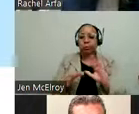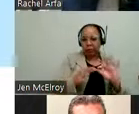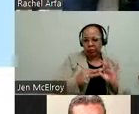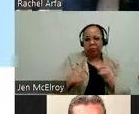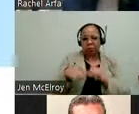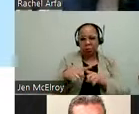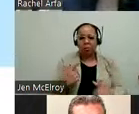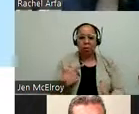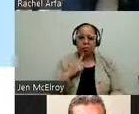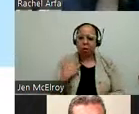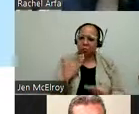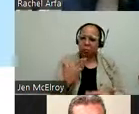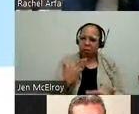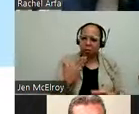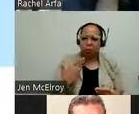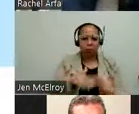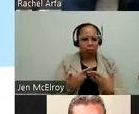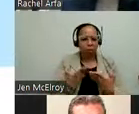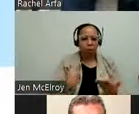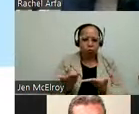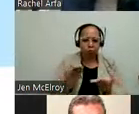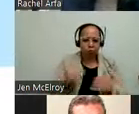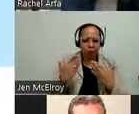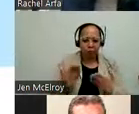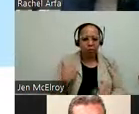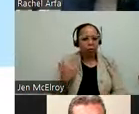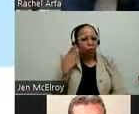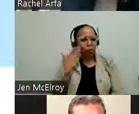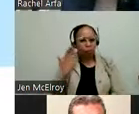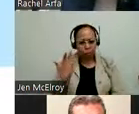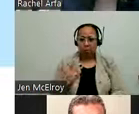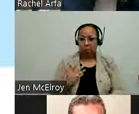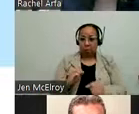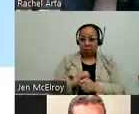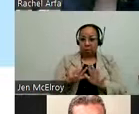providers. And I know that the pandemic has not been easy for our